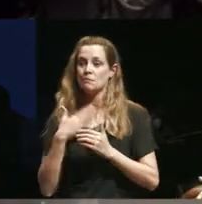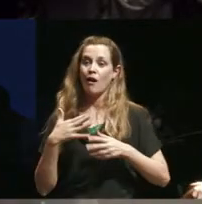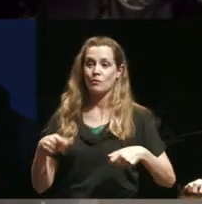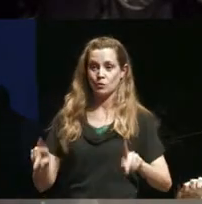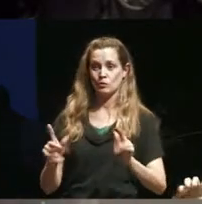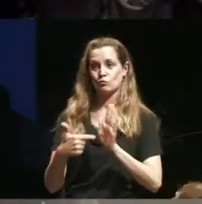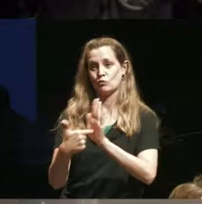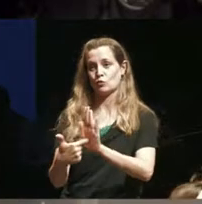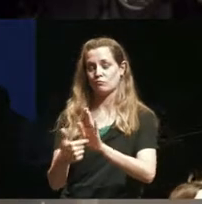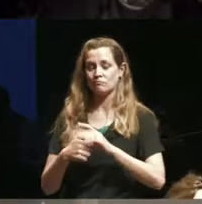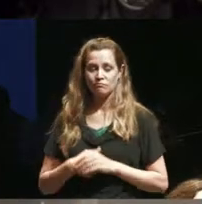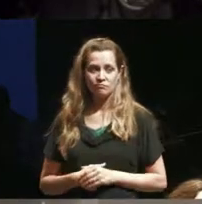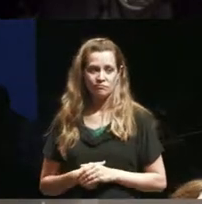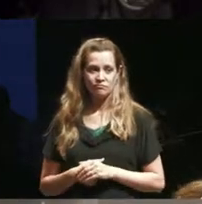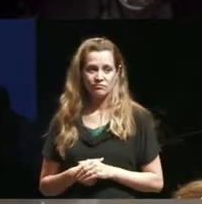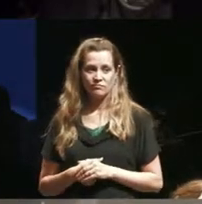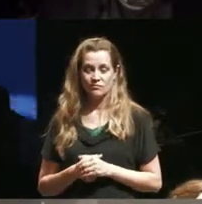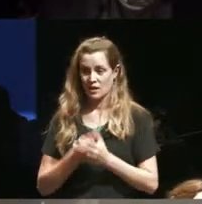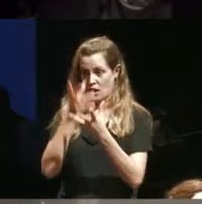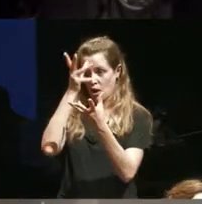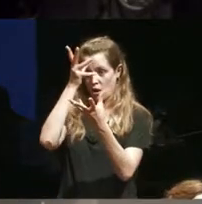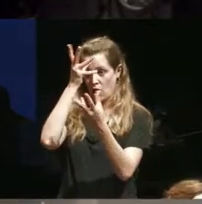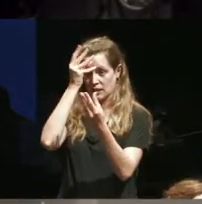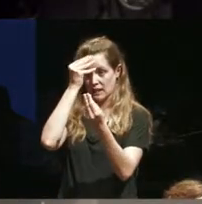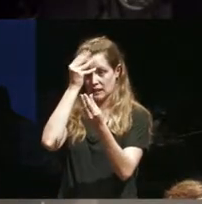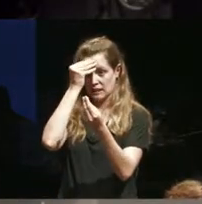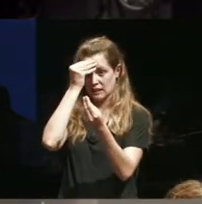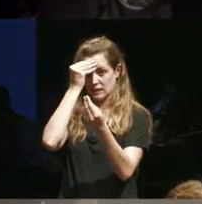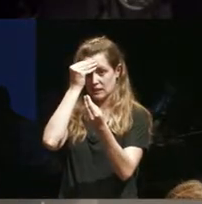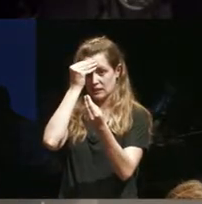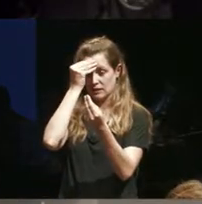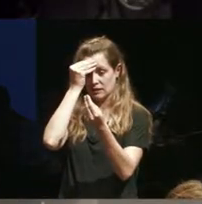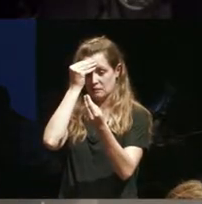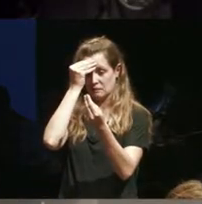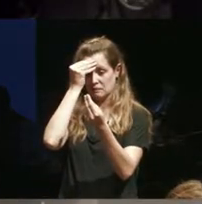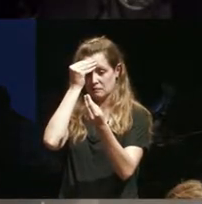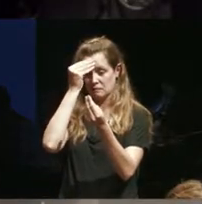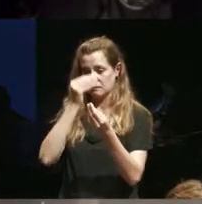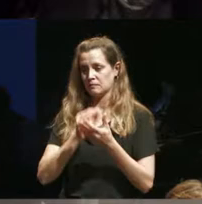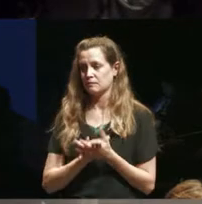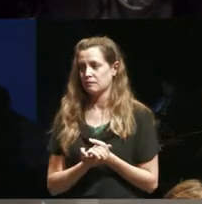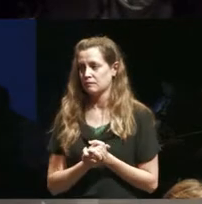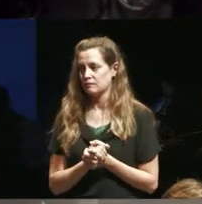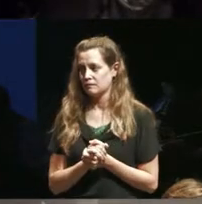in terms of content I think it totally depends on what